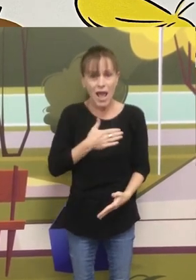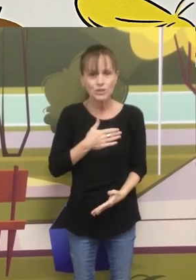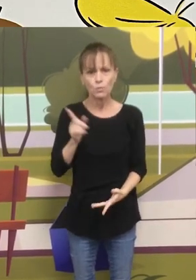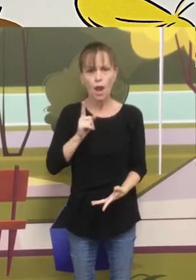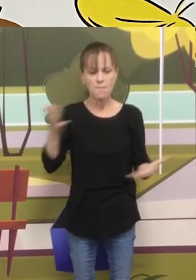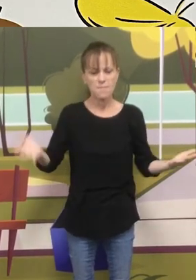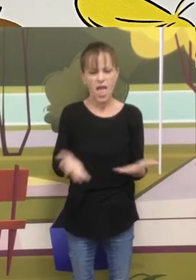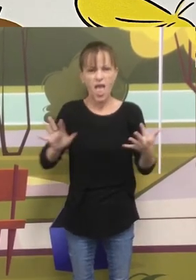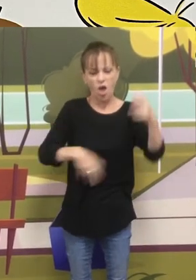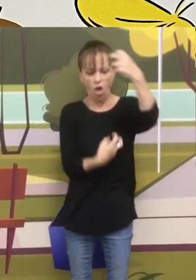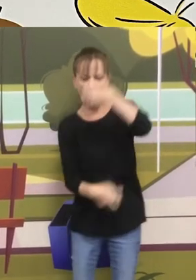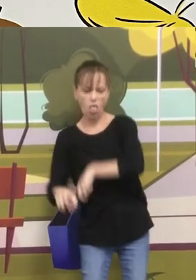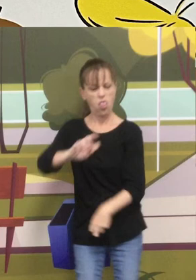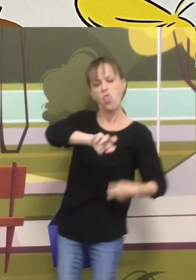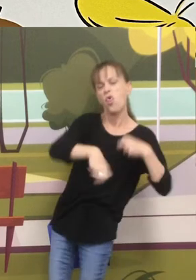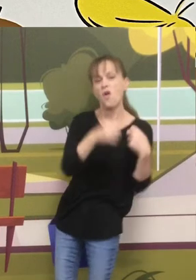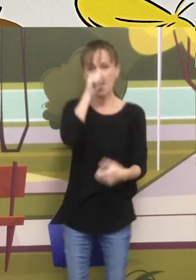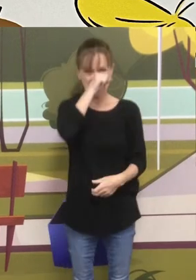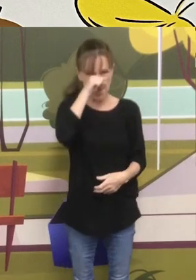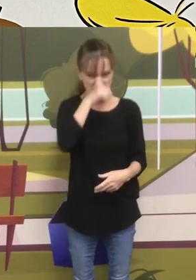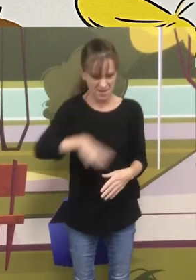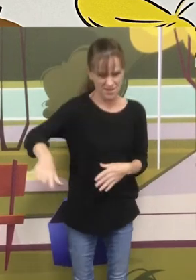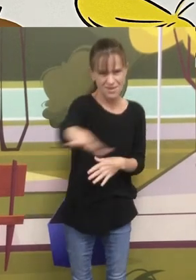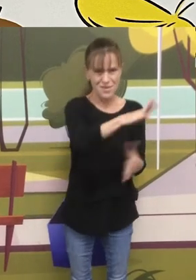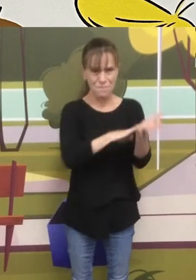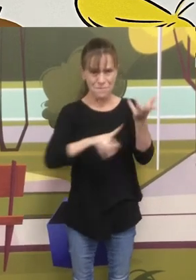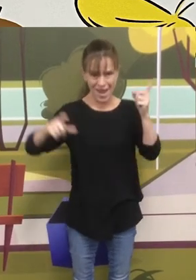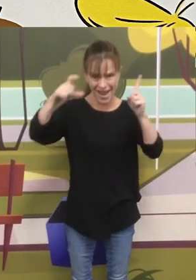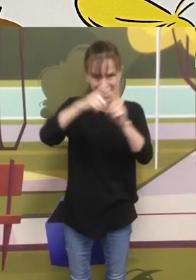and roll around in mud with pigs!